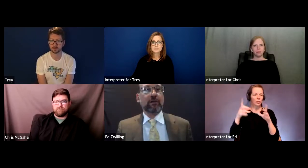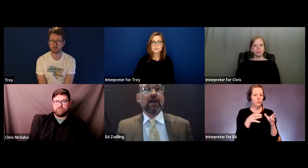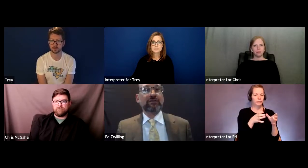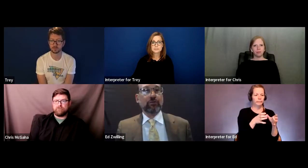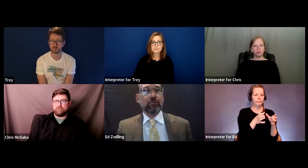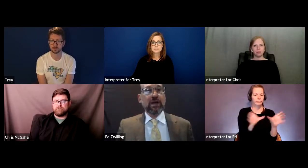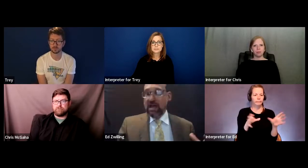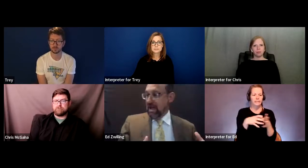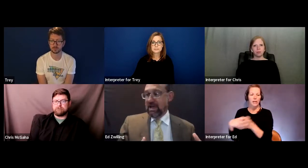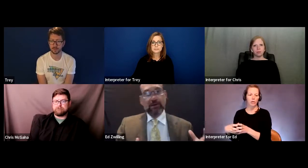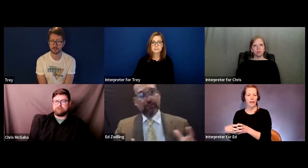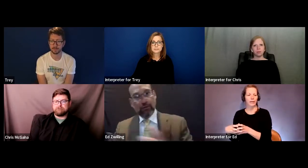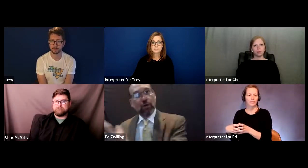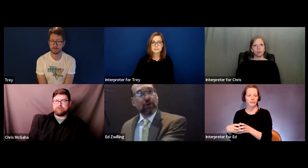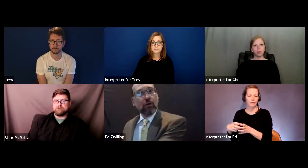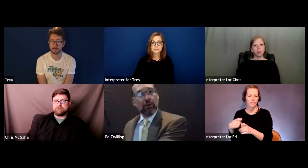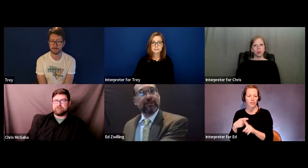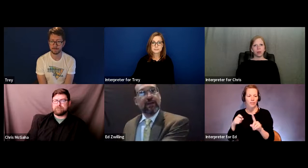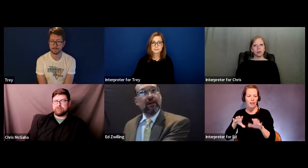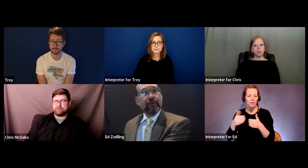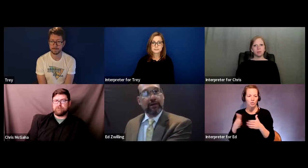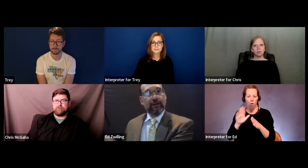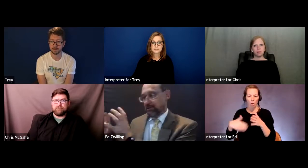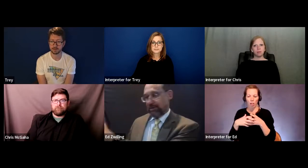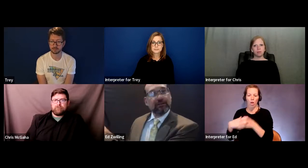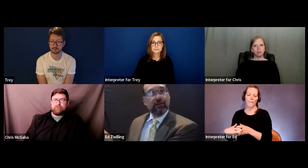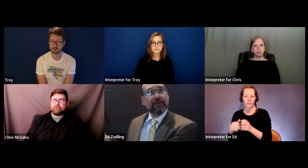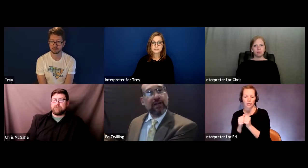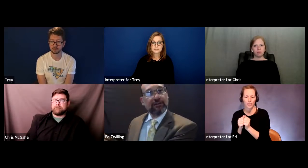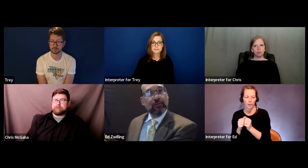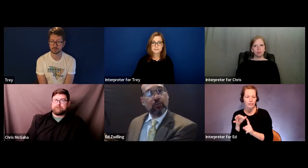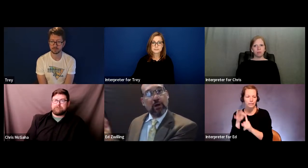from a classroom and and all lumped together in the special ed classroom